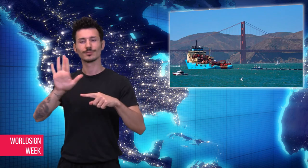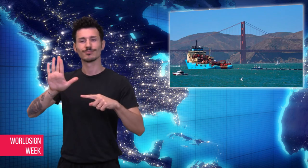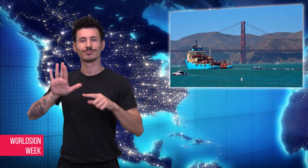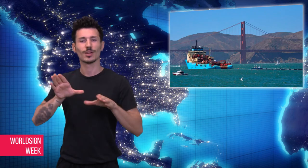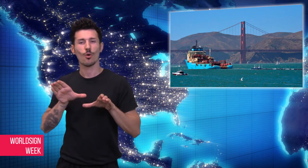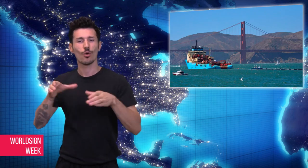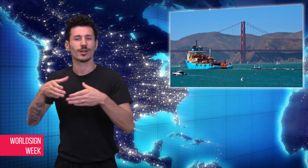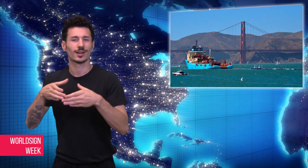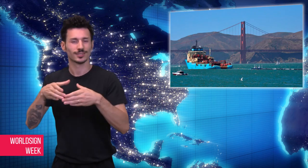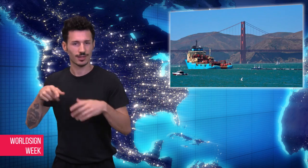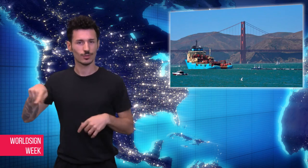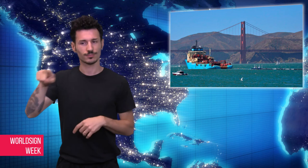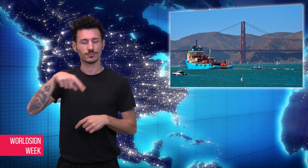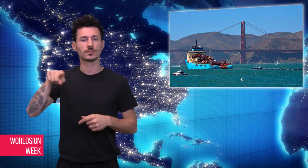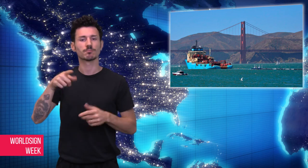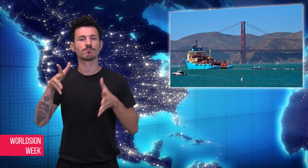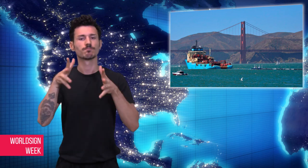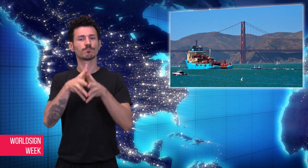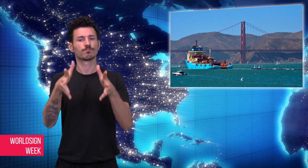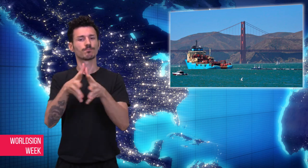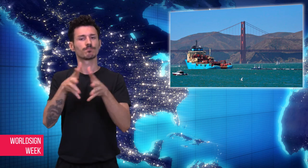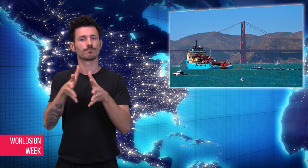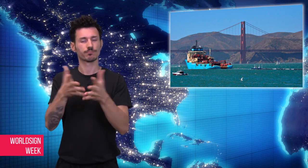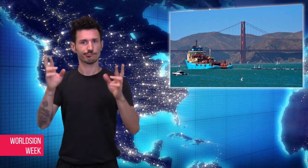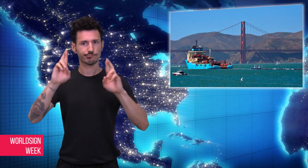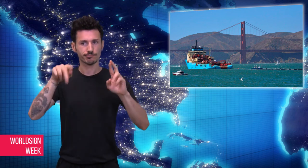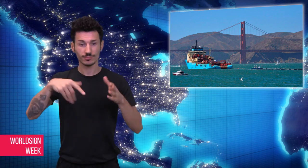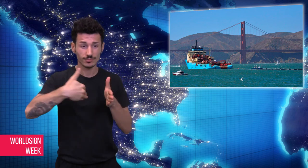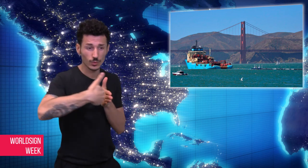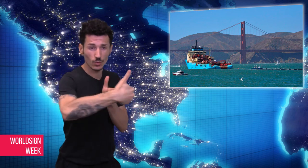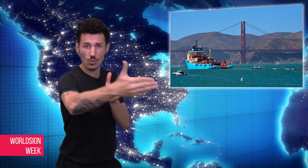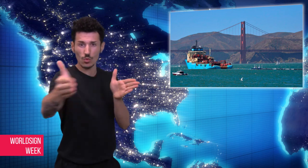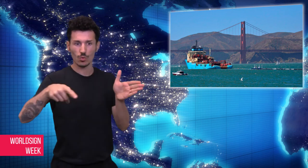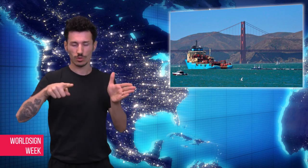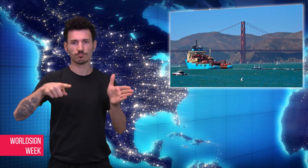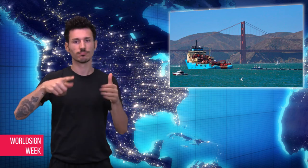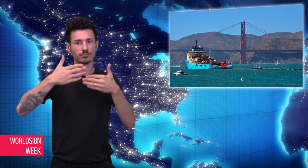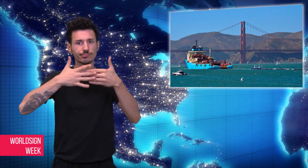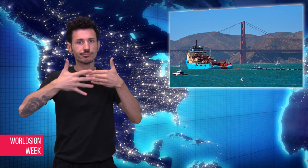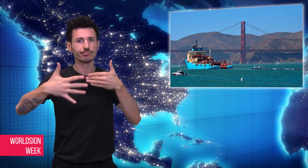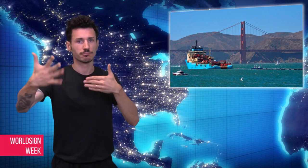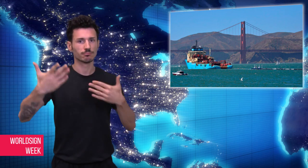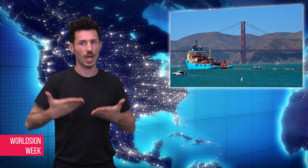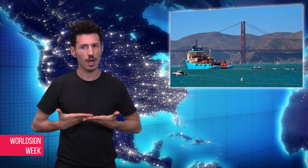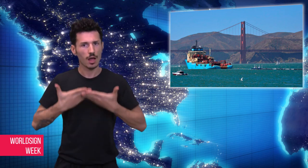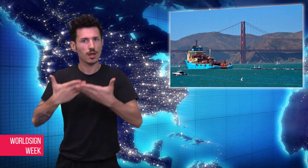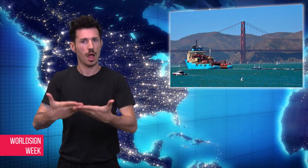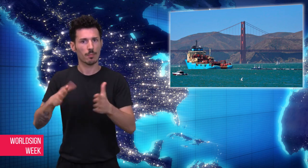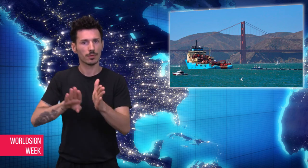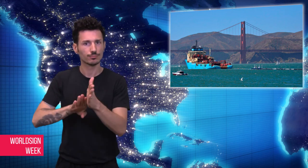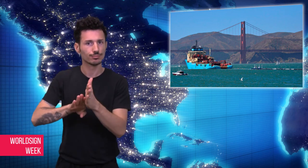plastics to be recycled within a year as an indication of success. The goal